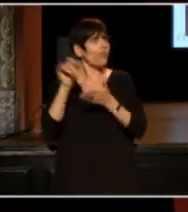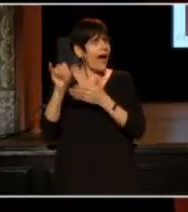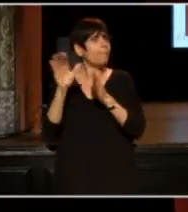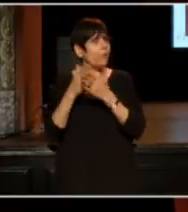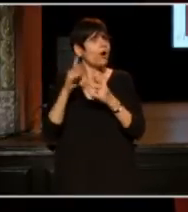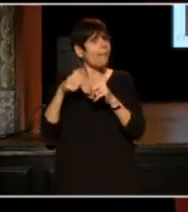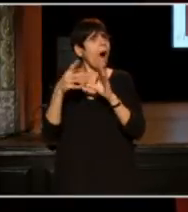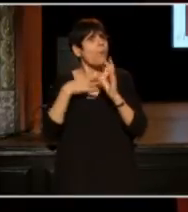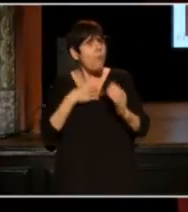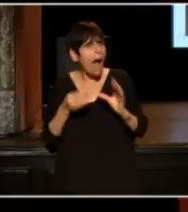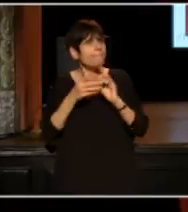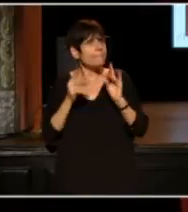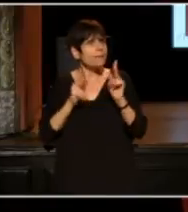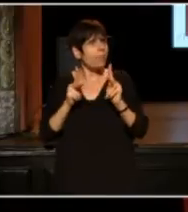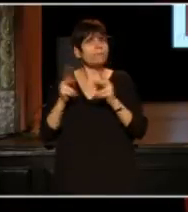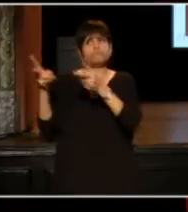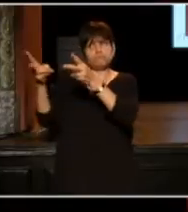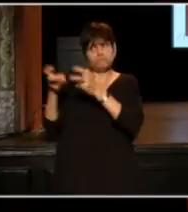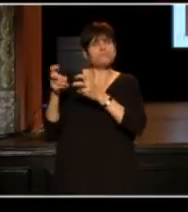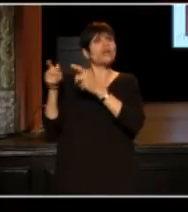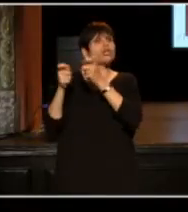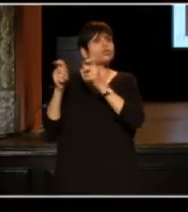So, here's a little snippet of some of what they shared.